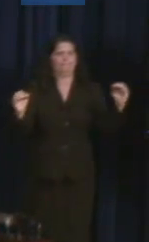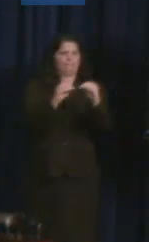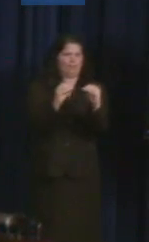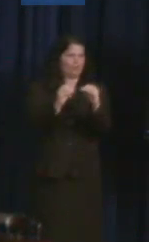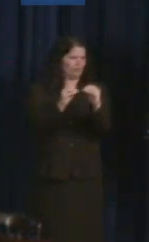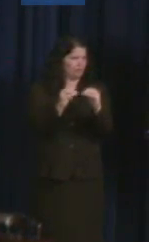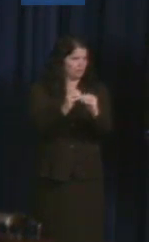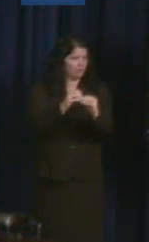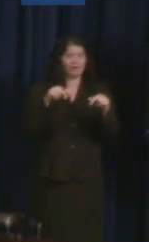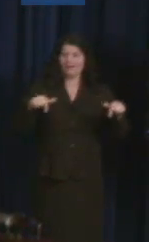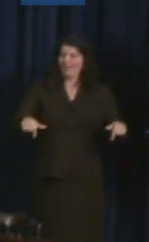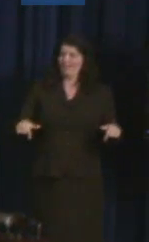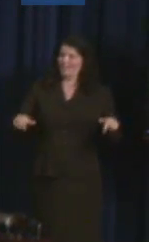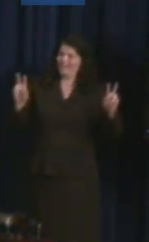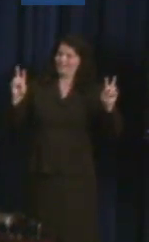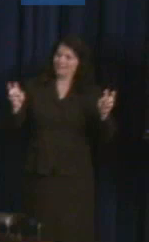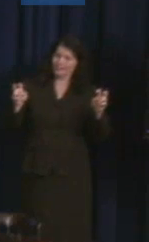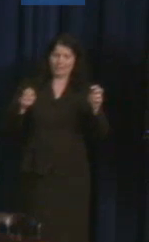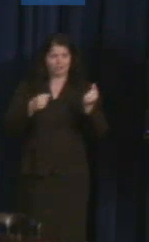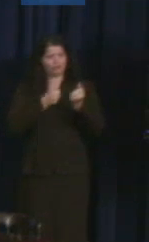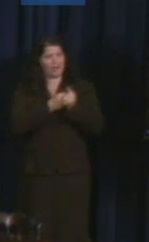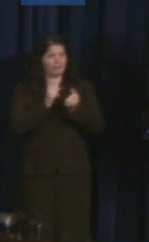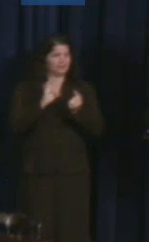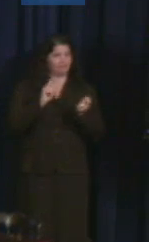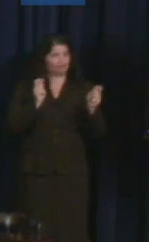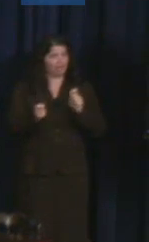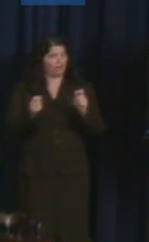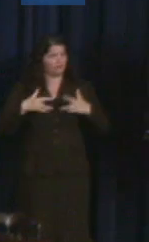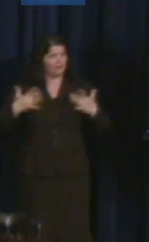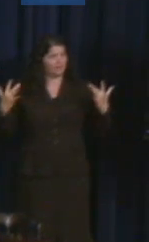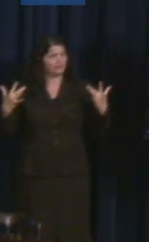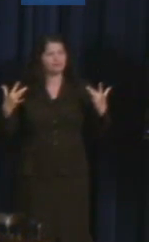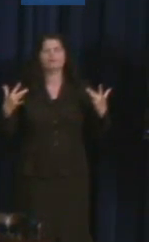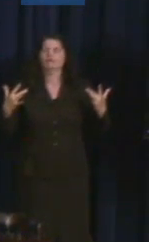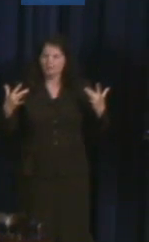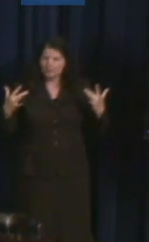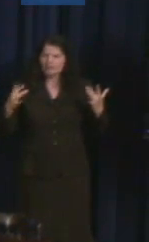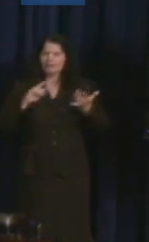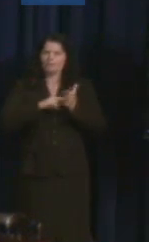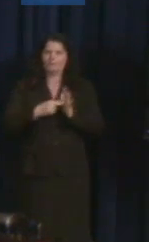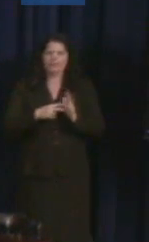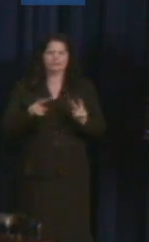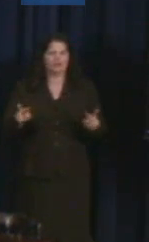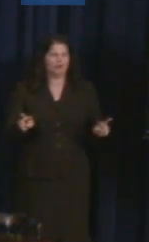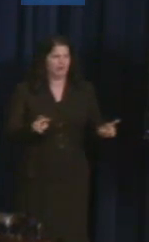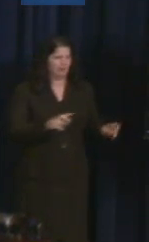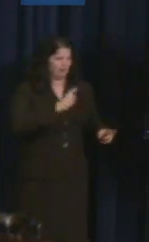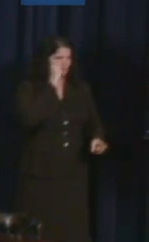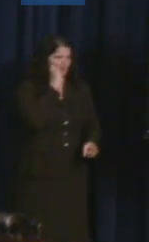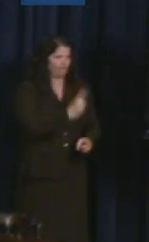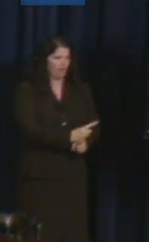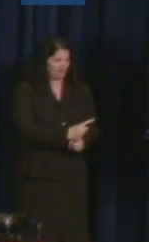Administration is provide inspiration. It helps us redouble our commitment to the work ahead.